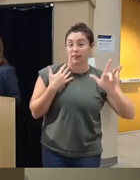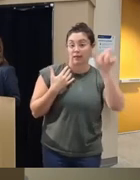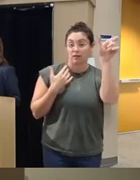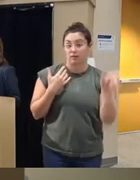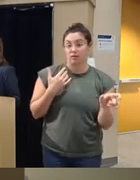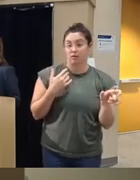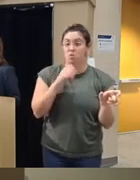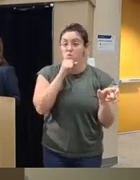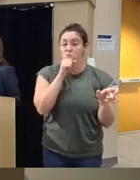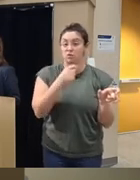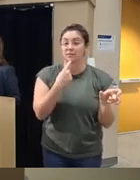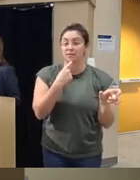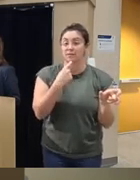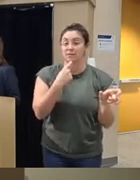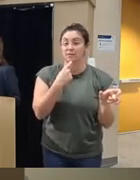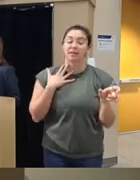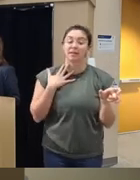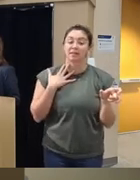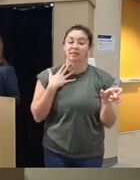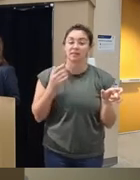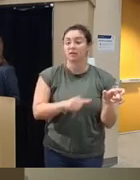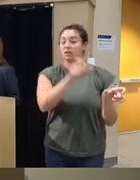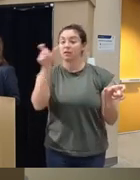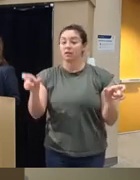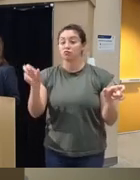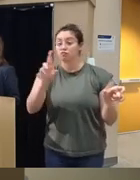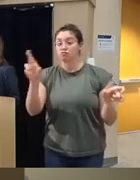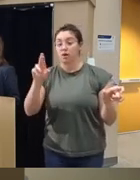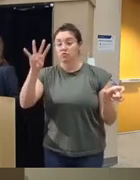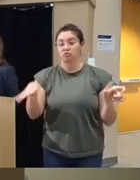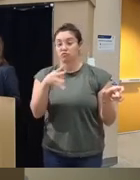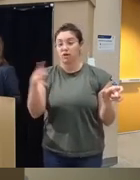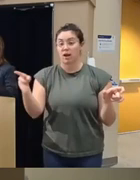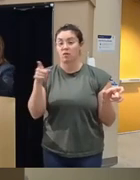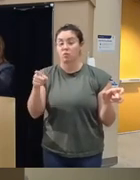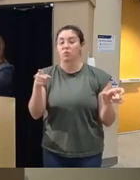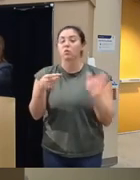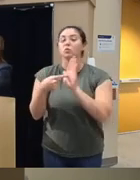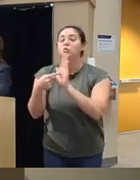chart that says Cravings this the the graph to the right will can show craving how they rated their